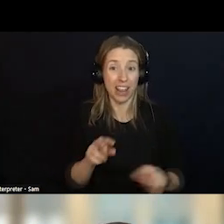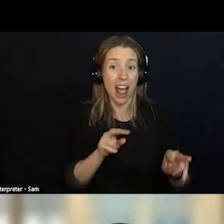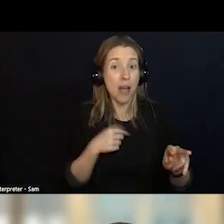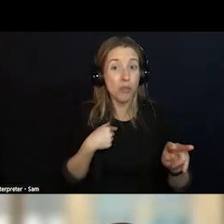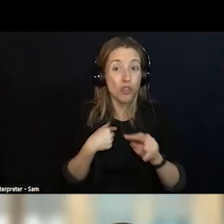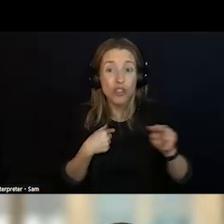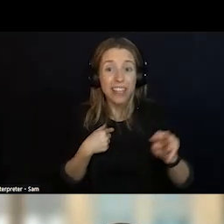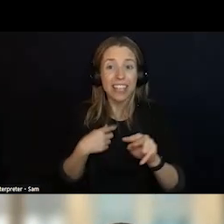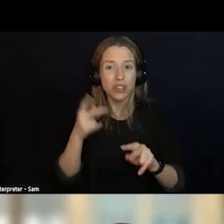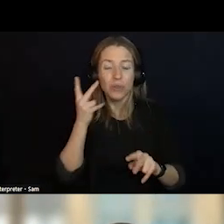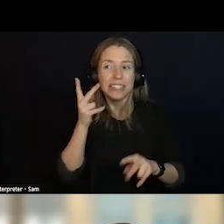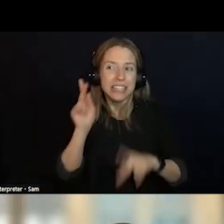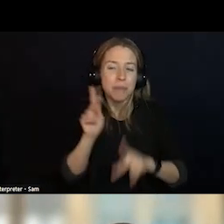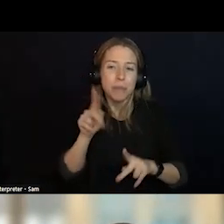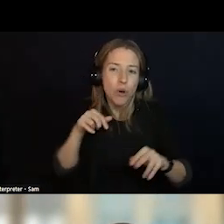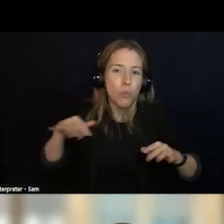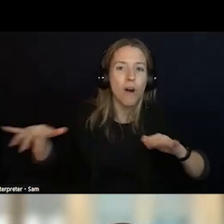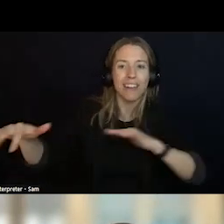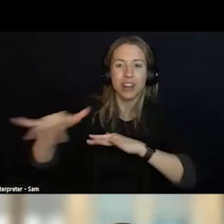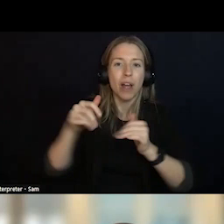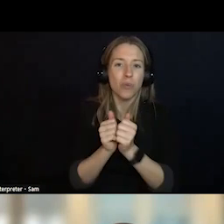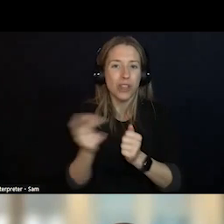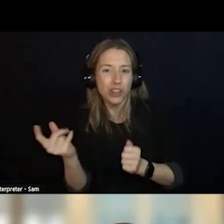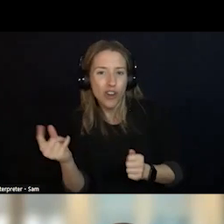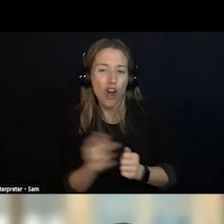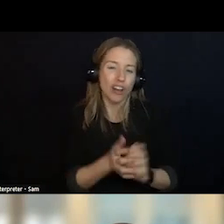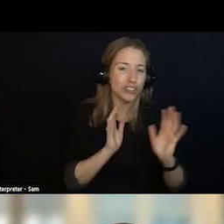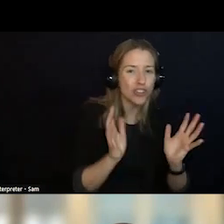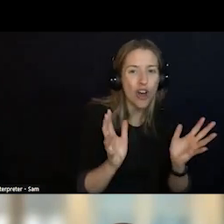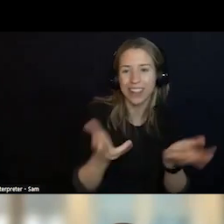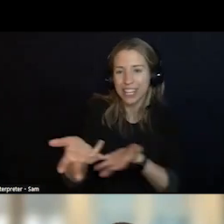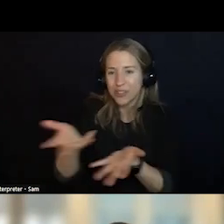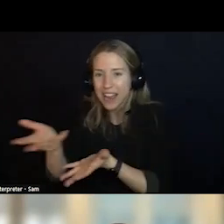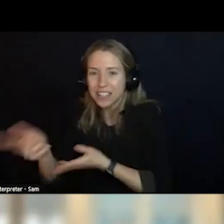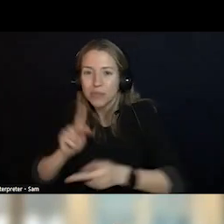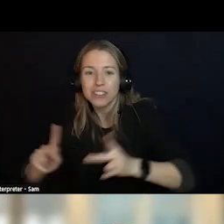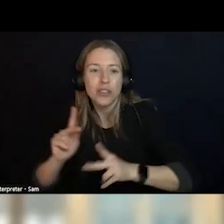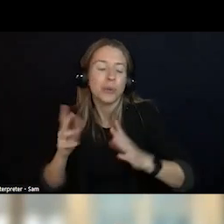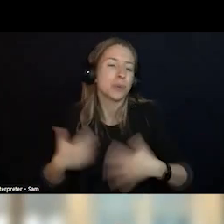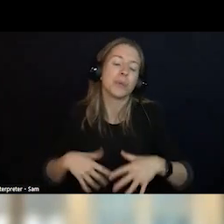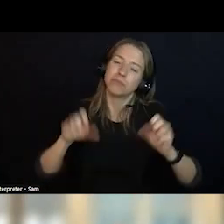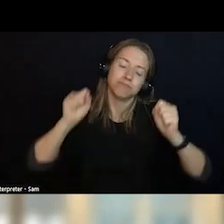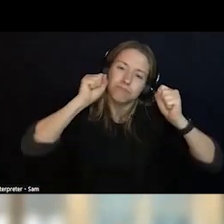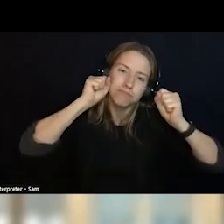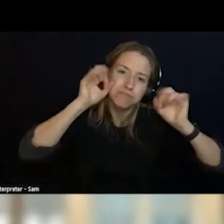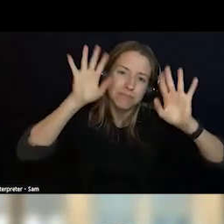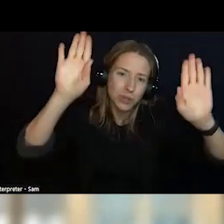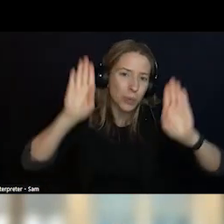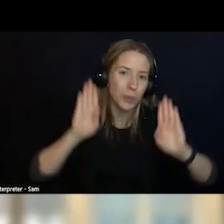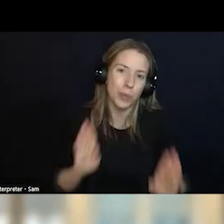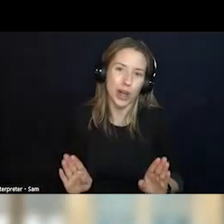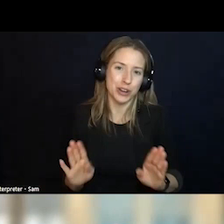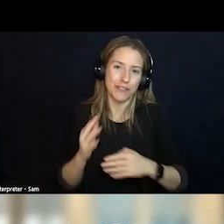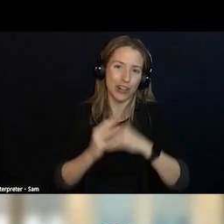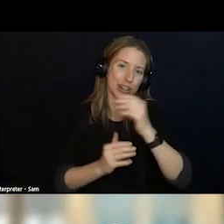IS A FABULOUS, FABULOUS FACILITY. WHAT I REALLY WANTED TO TELL YOU